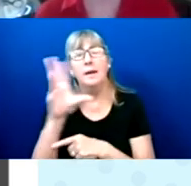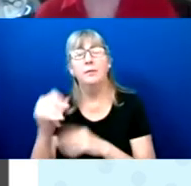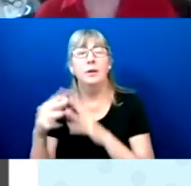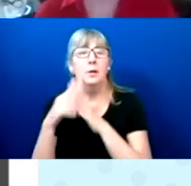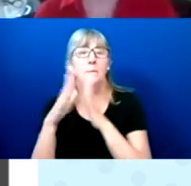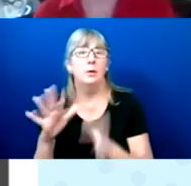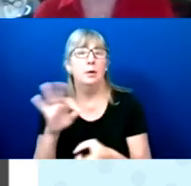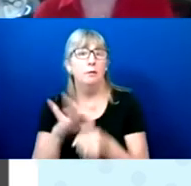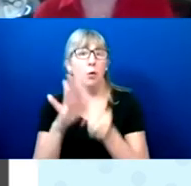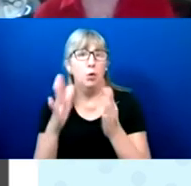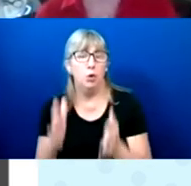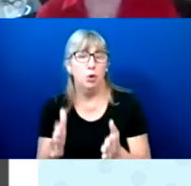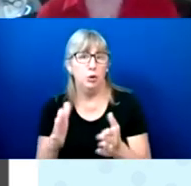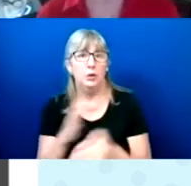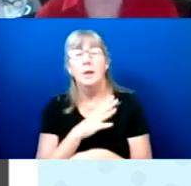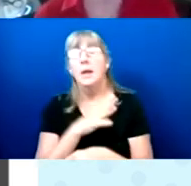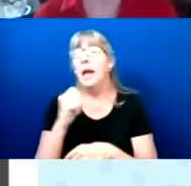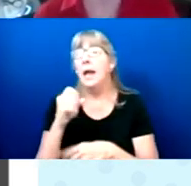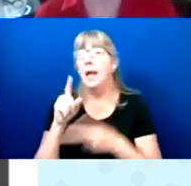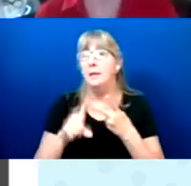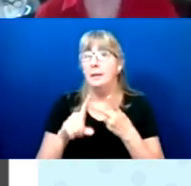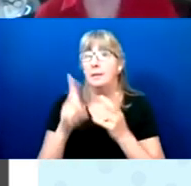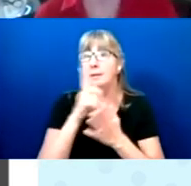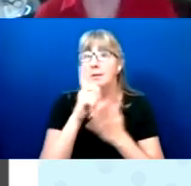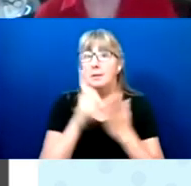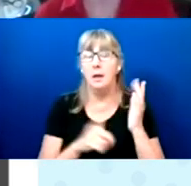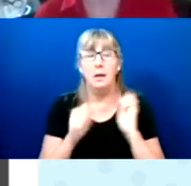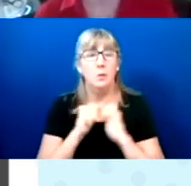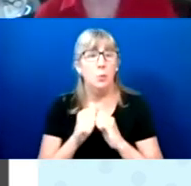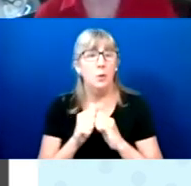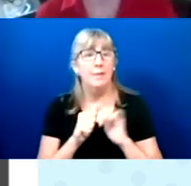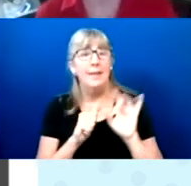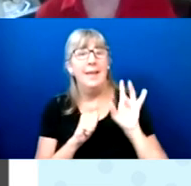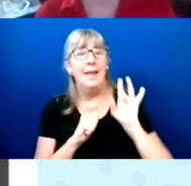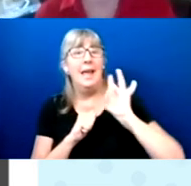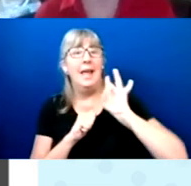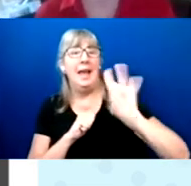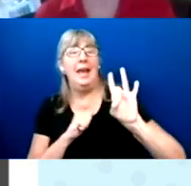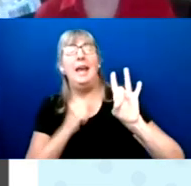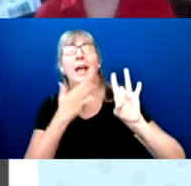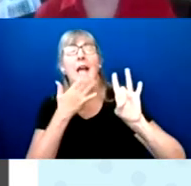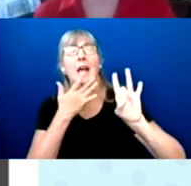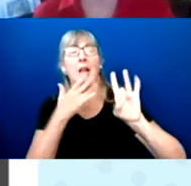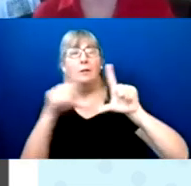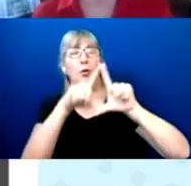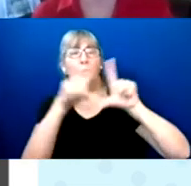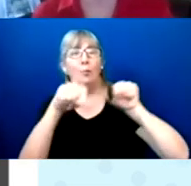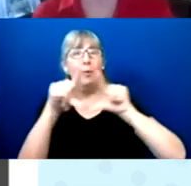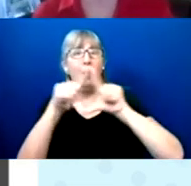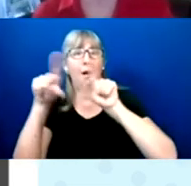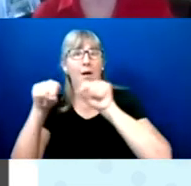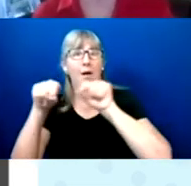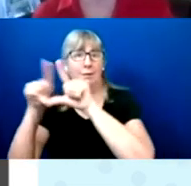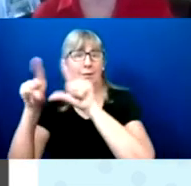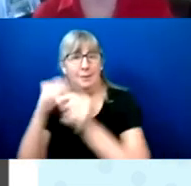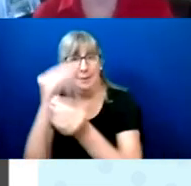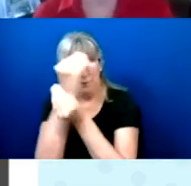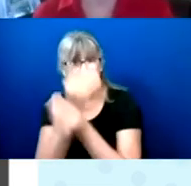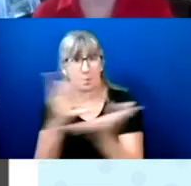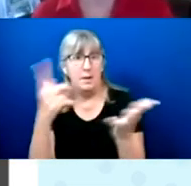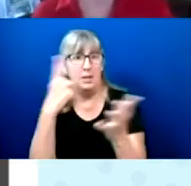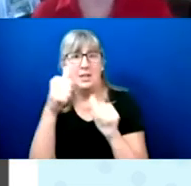And it is designed with 8 colorful blocks with information in each one.